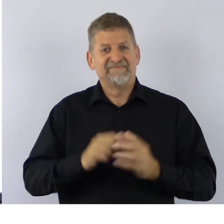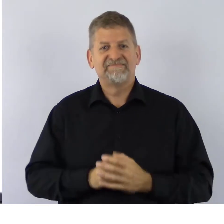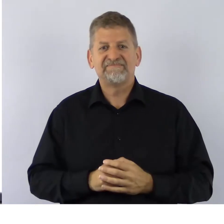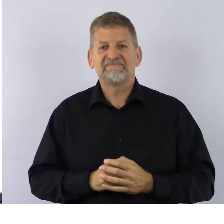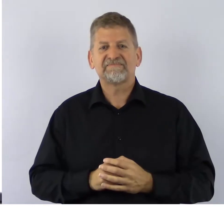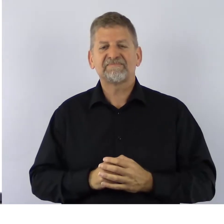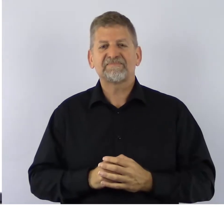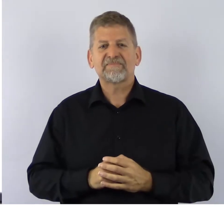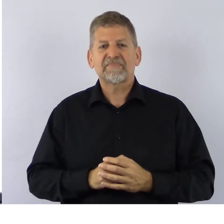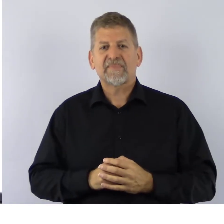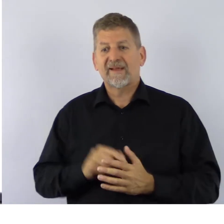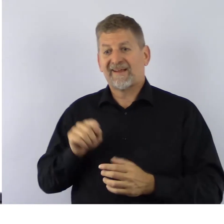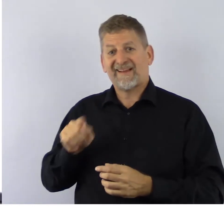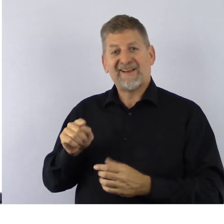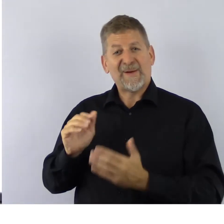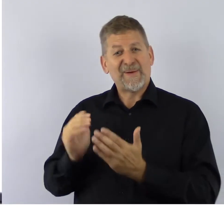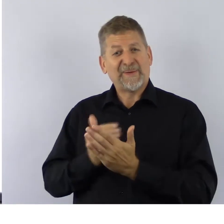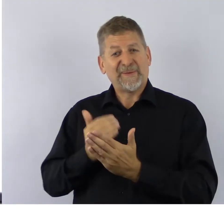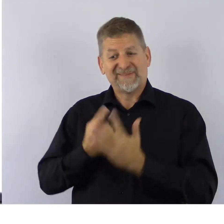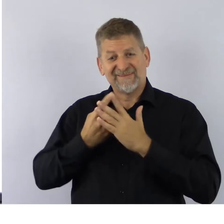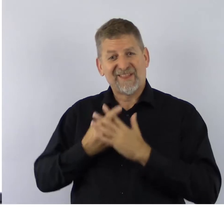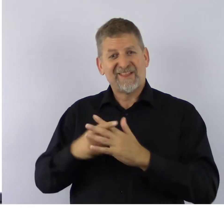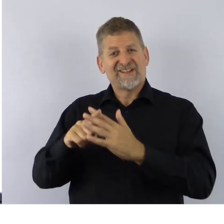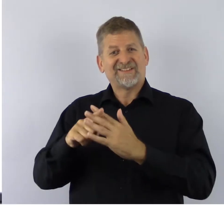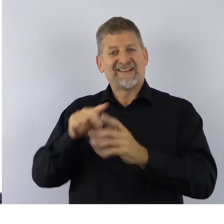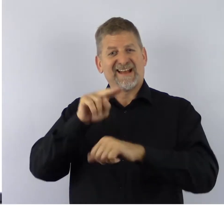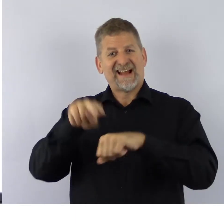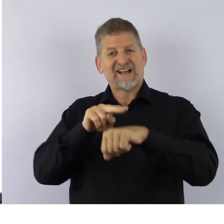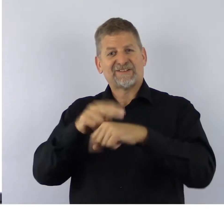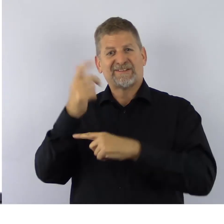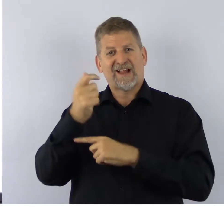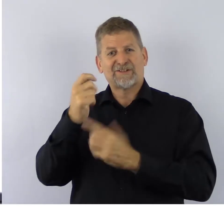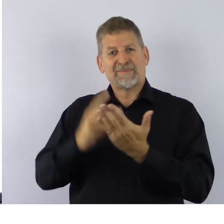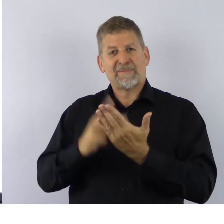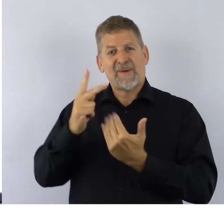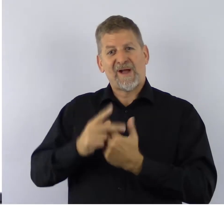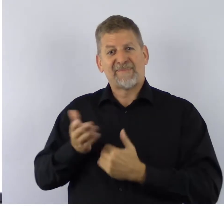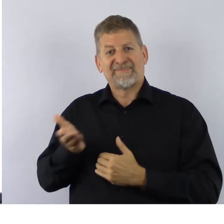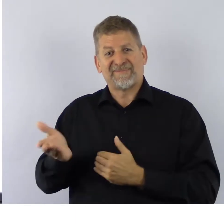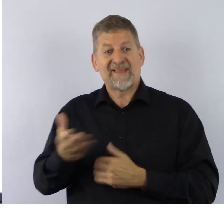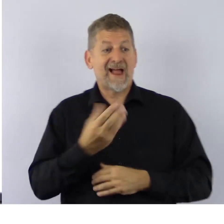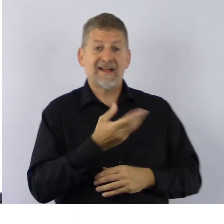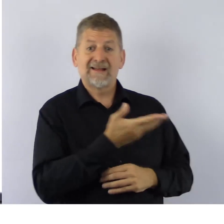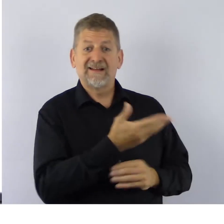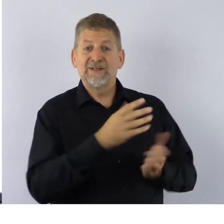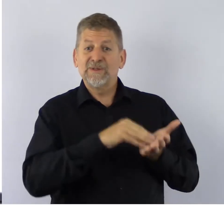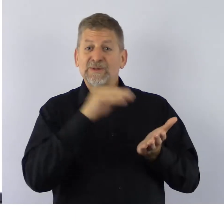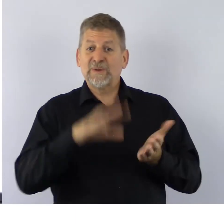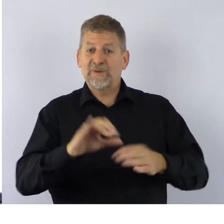a newly launched National Scholarship Program and our student internship program